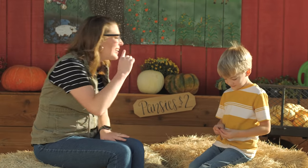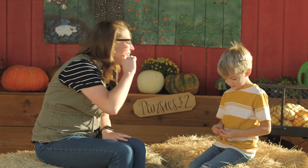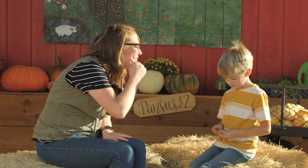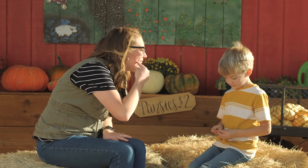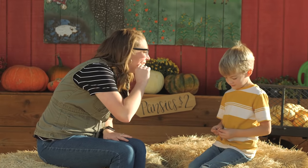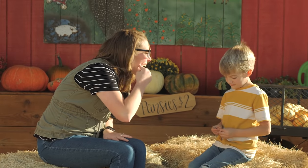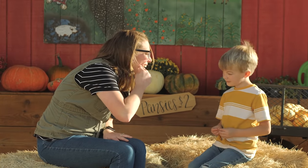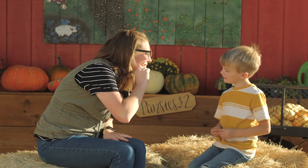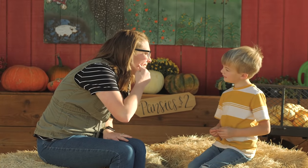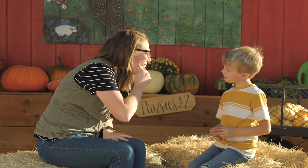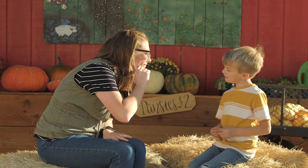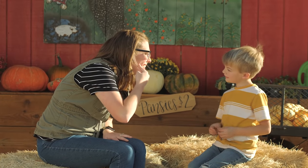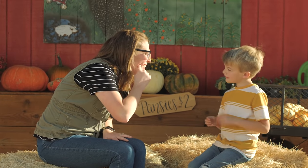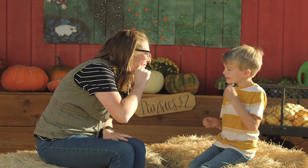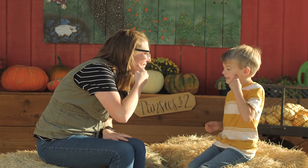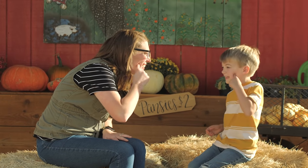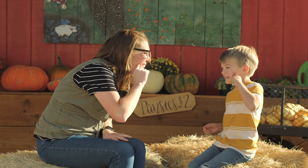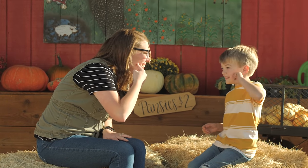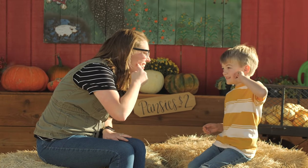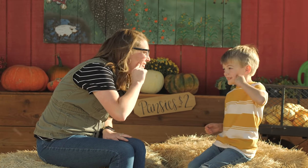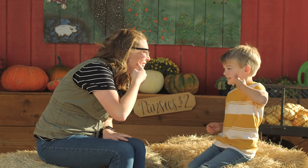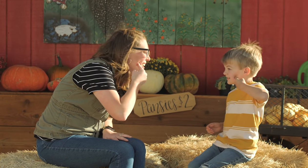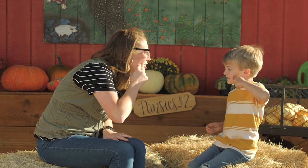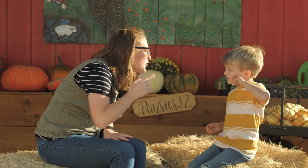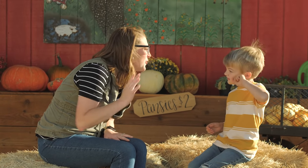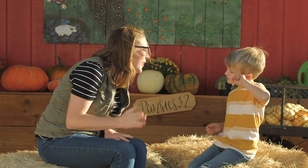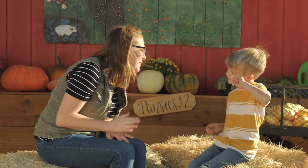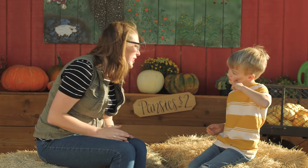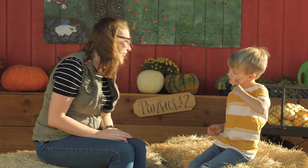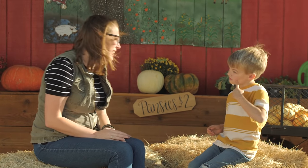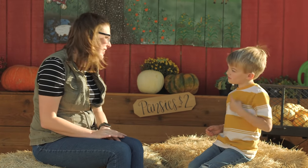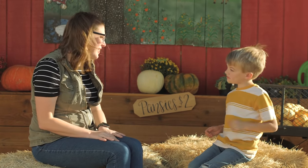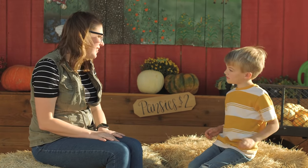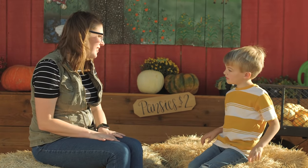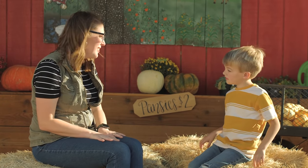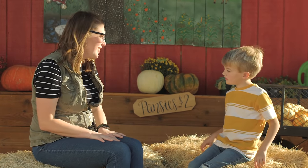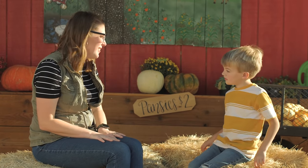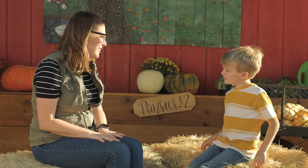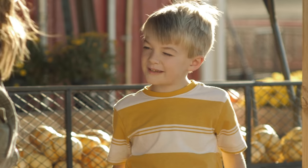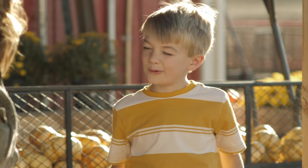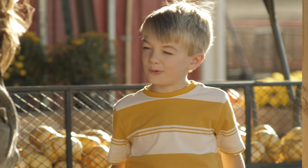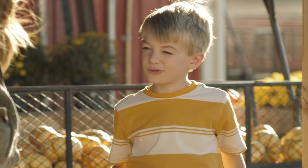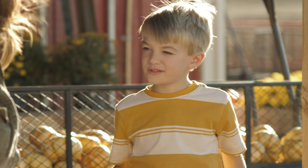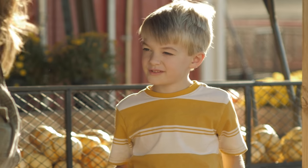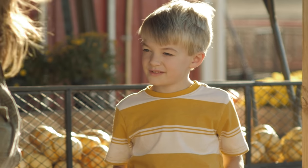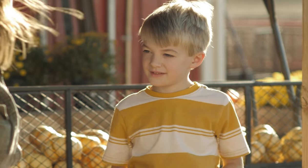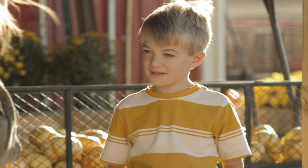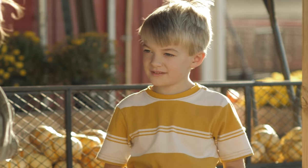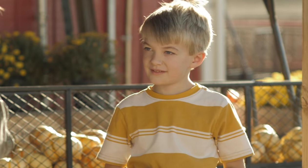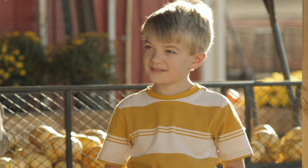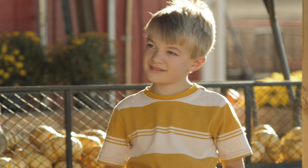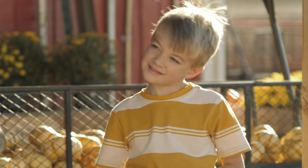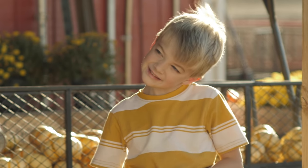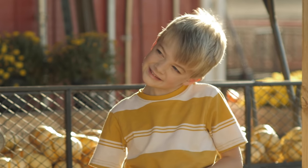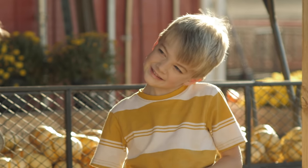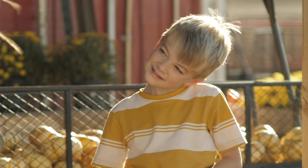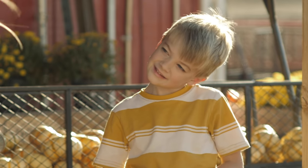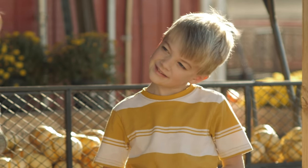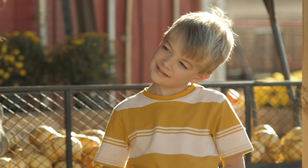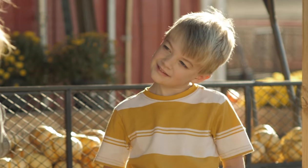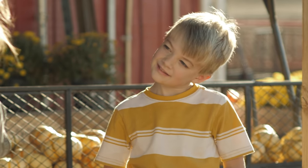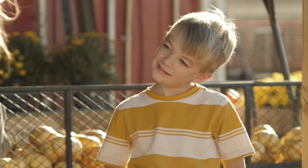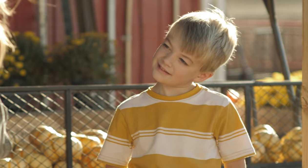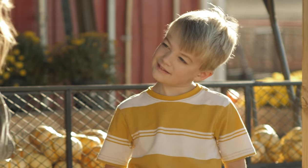Can you sign candy? 'Candy'. What is your favorite candy? Skittles. Ooh taste the rainbow, I love it.